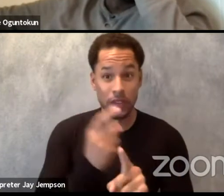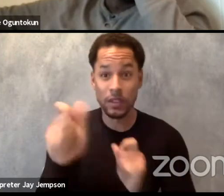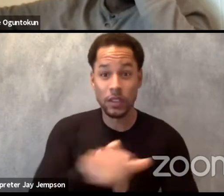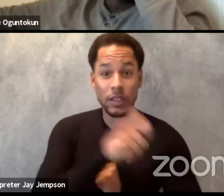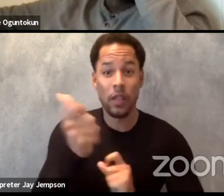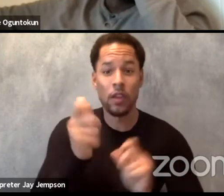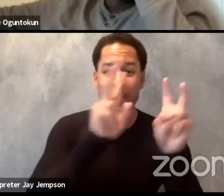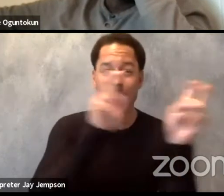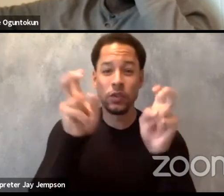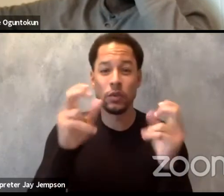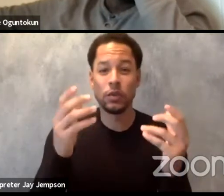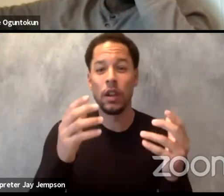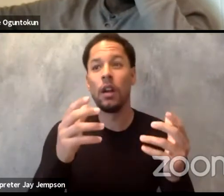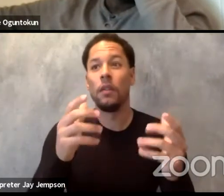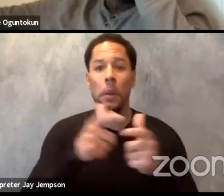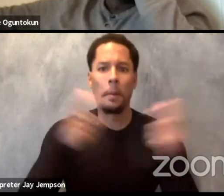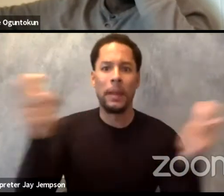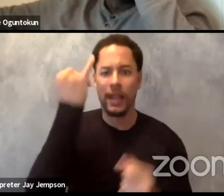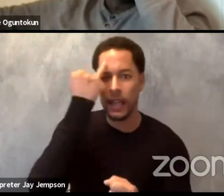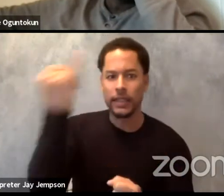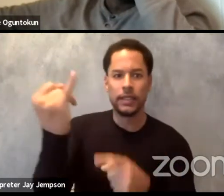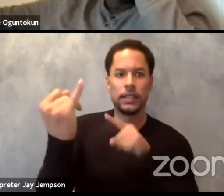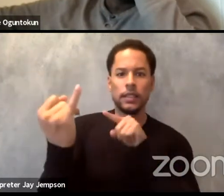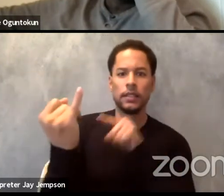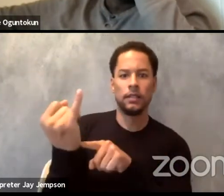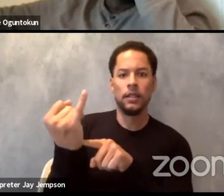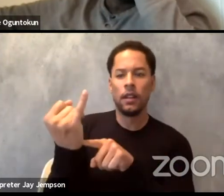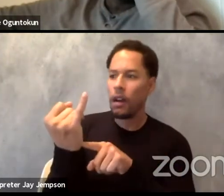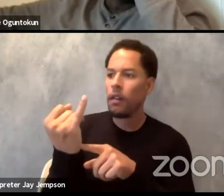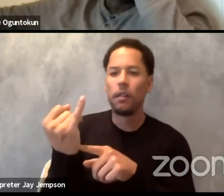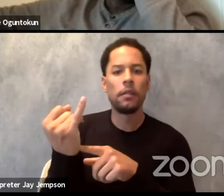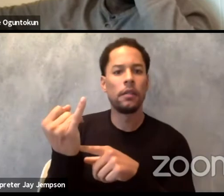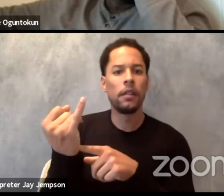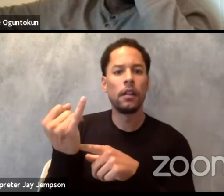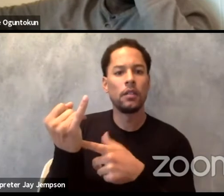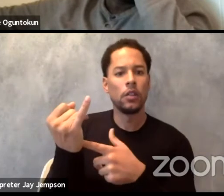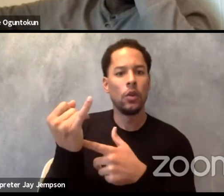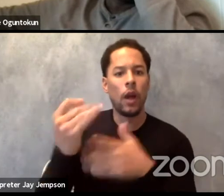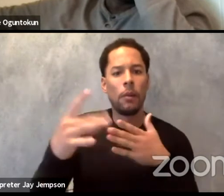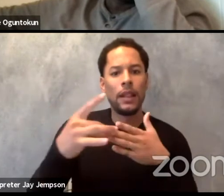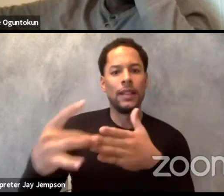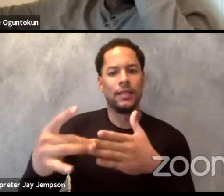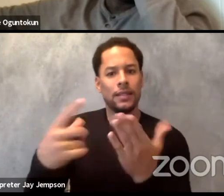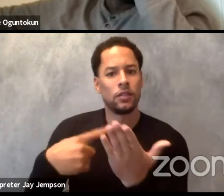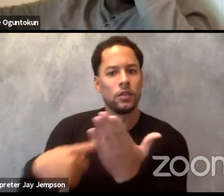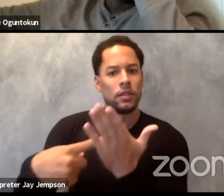that this is giving us as a into to actually have that conversation. Before we come to that,